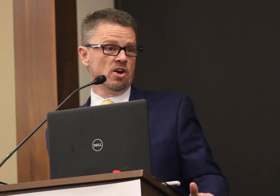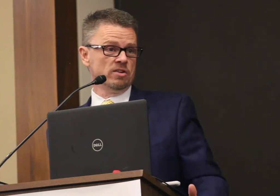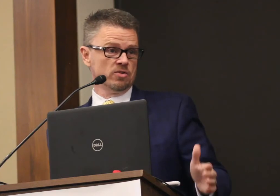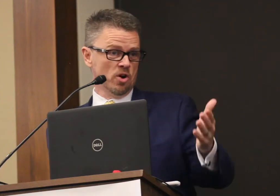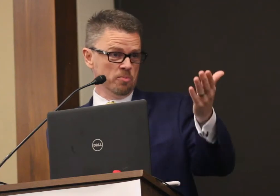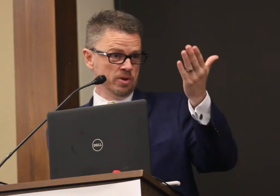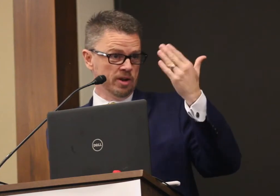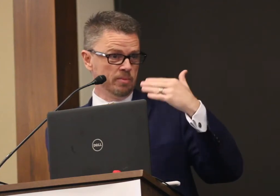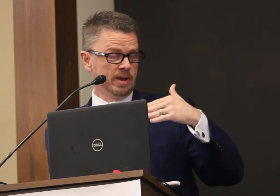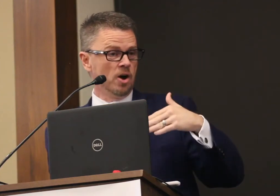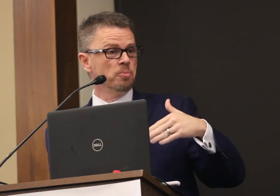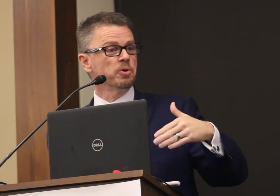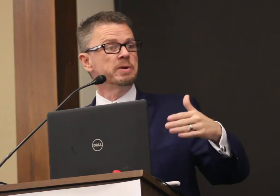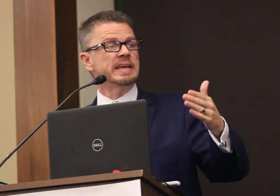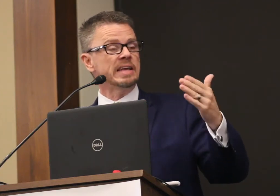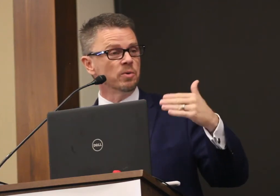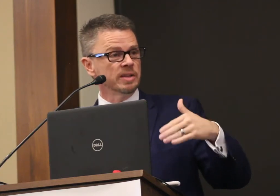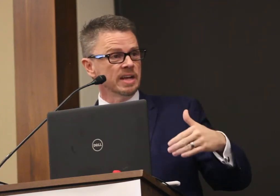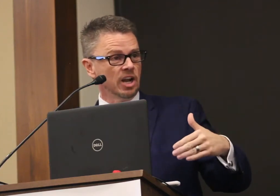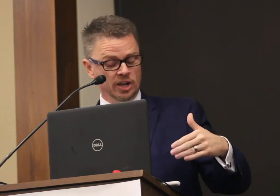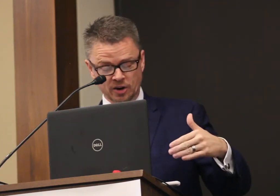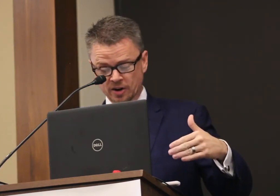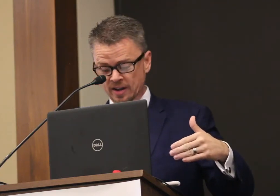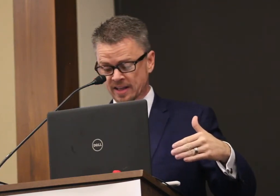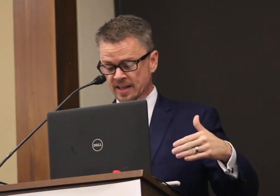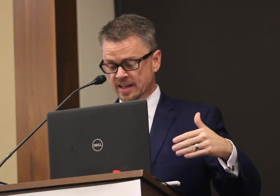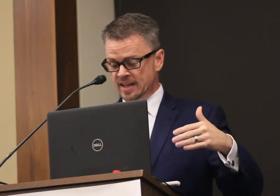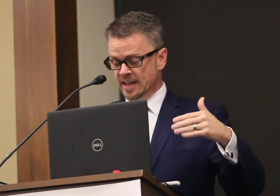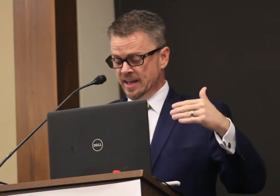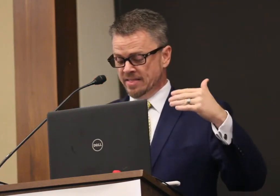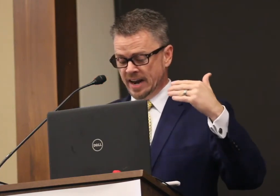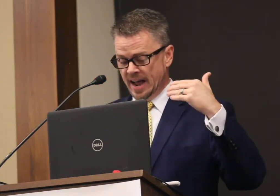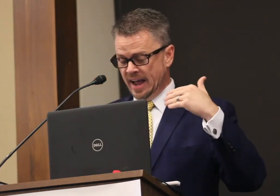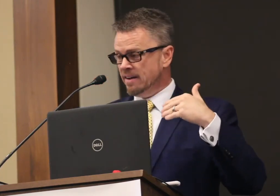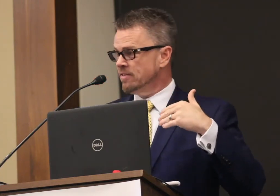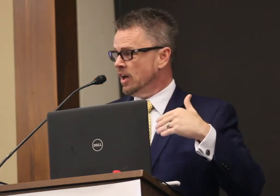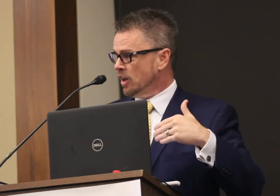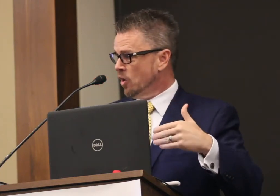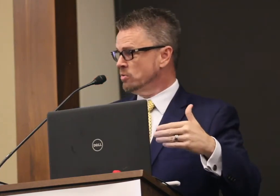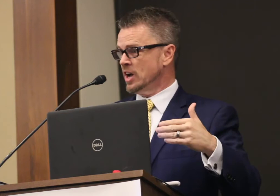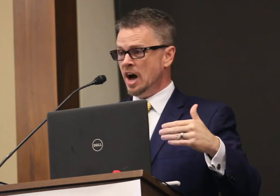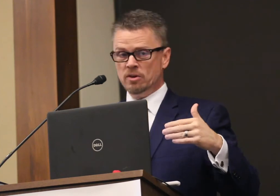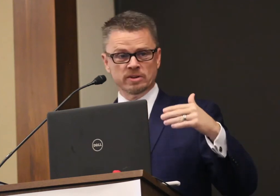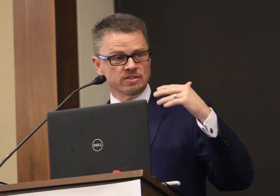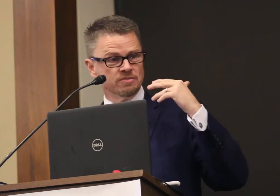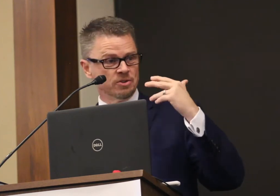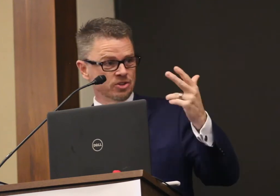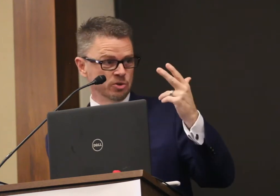I hope you hear me I hope it will be equally clear that I have a low tolerance for two